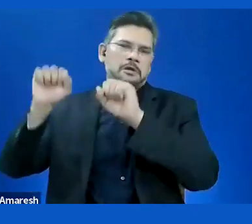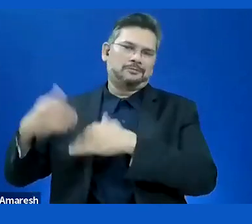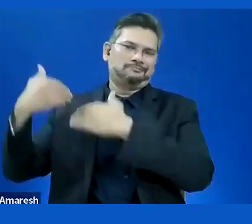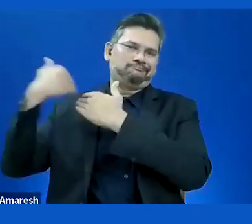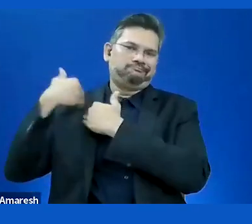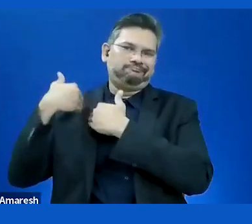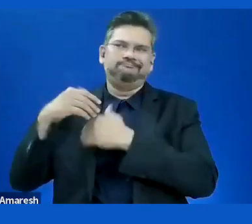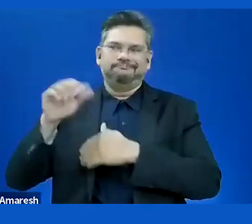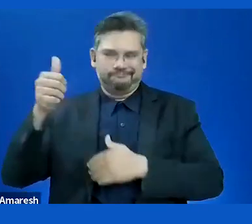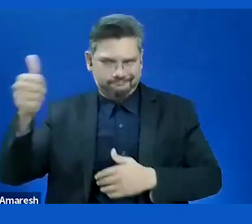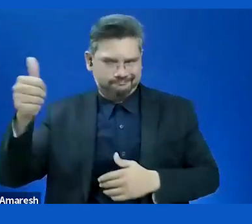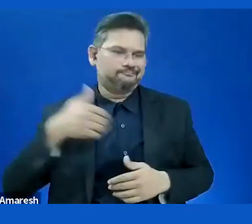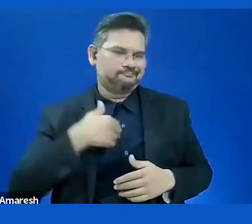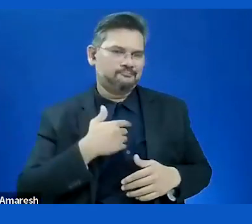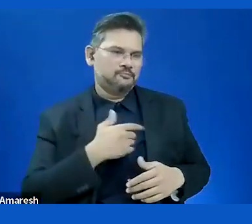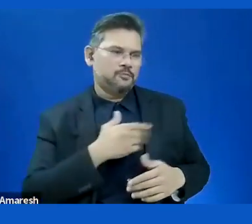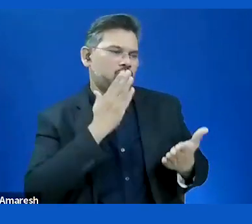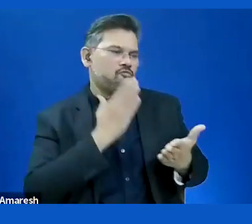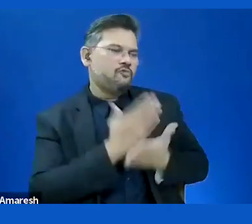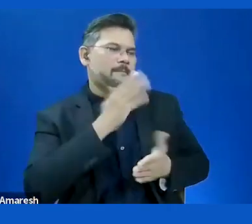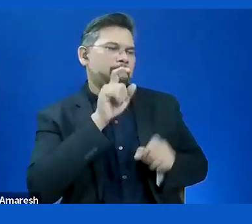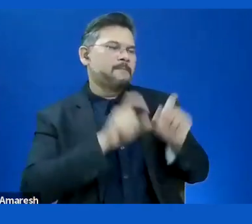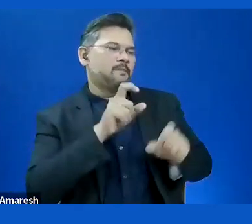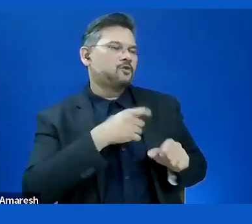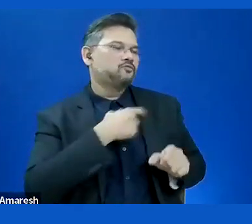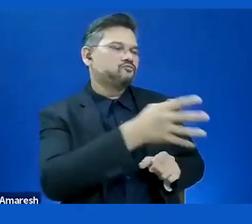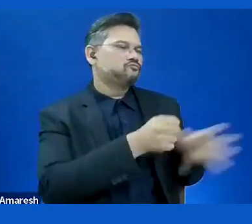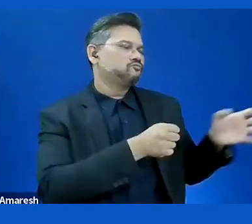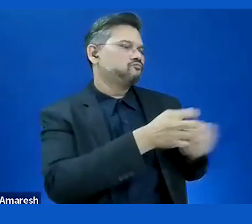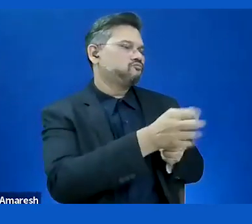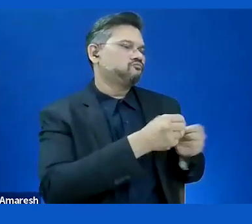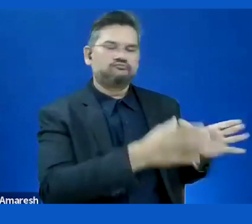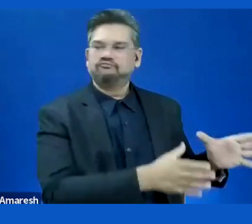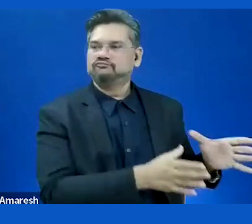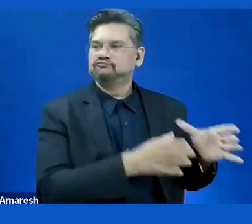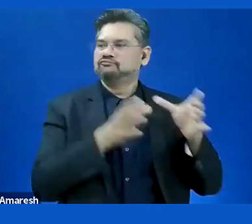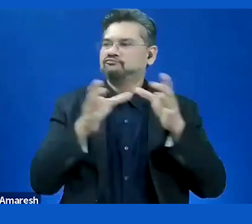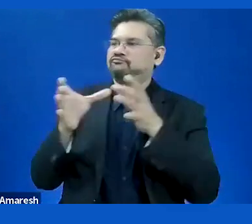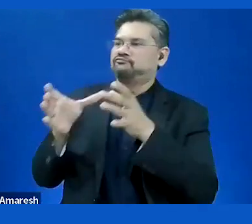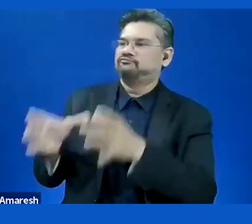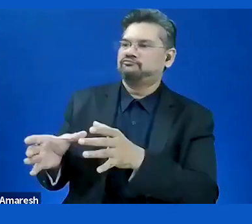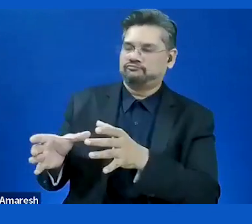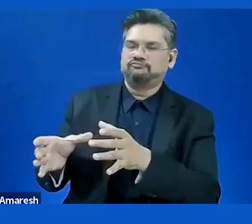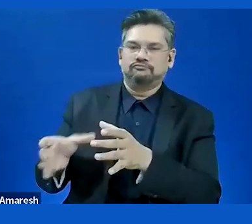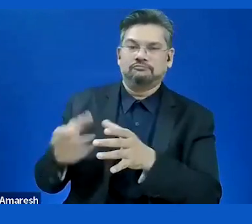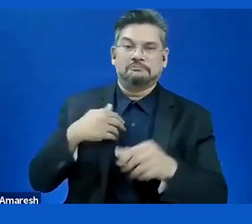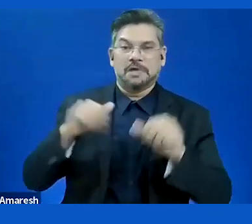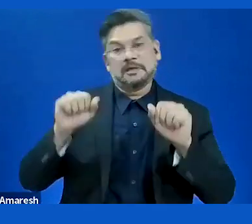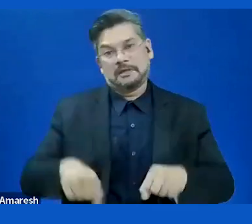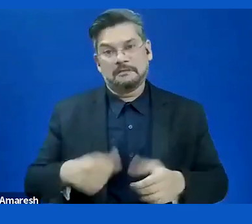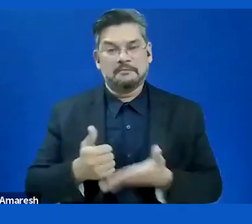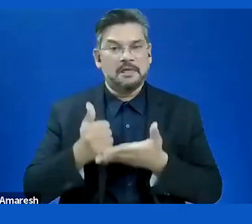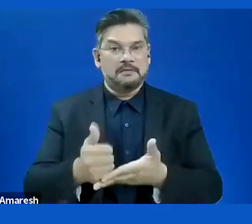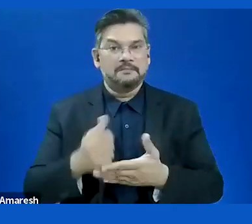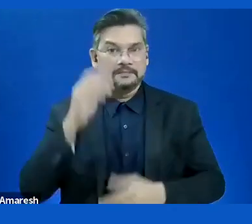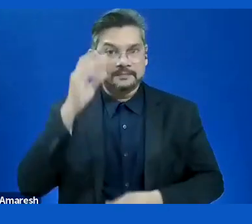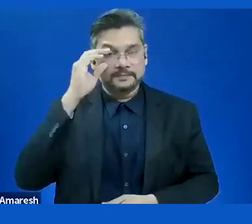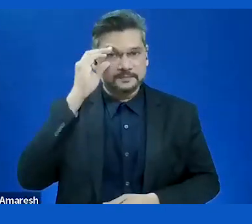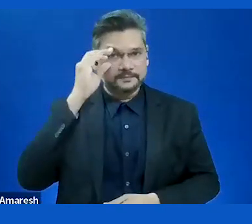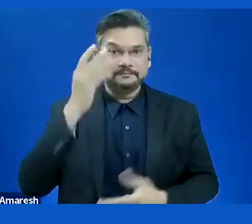can't help developers to find these people. >> SUSANNA LAURIN: Very good. That is a good